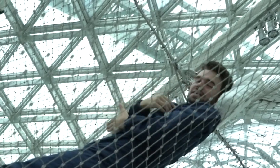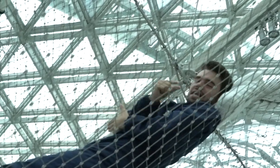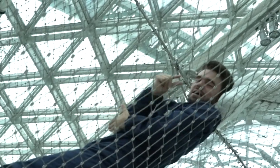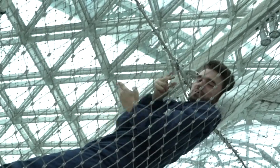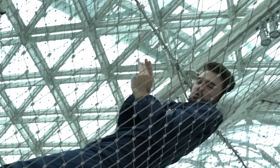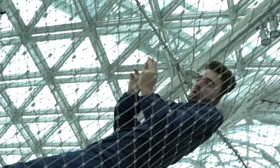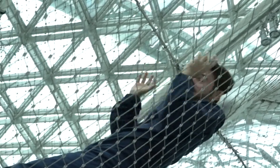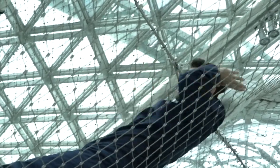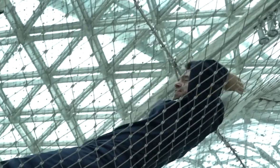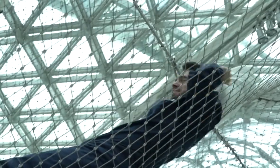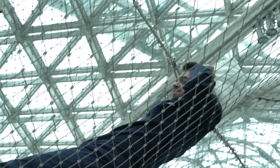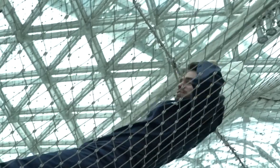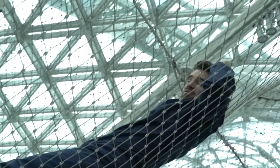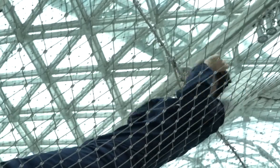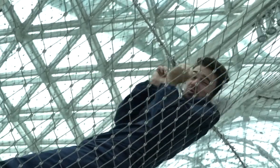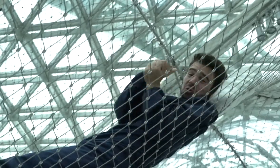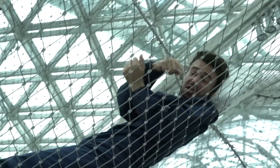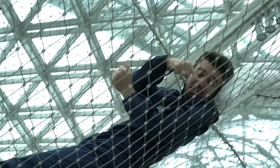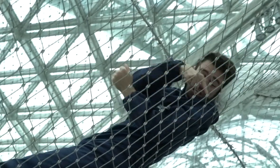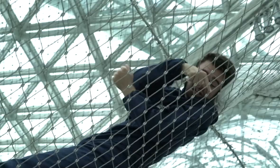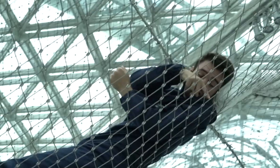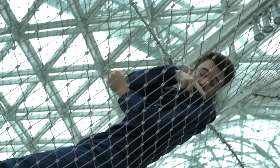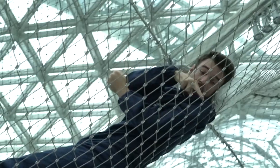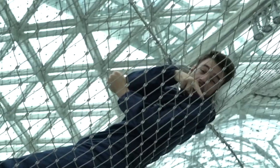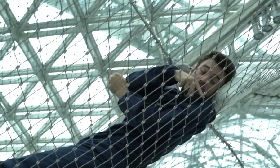I better take a short nap then! Take a look at the floor.